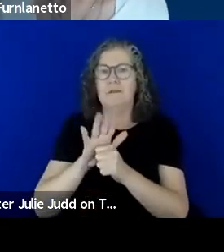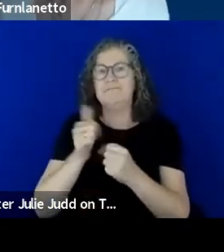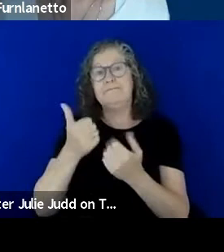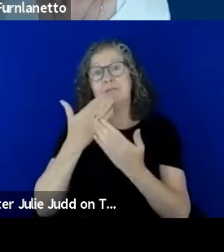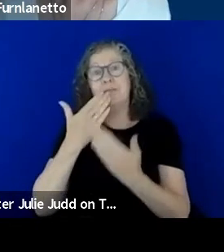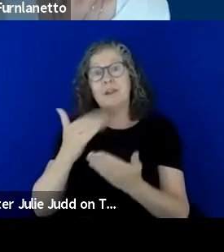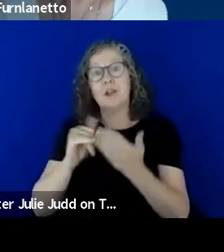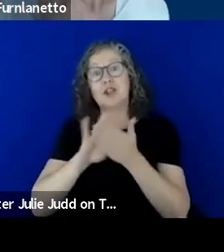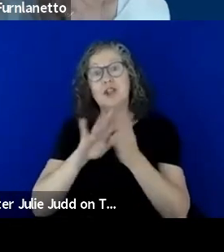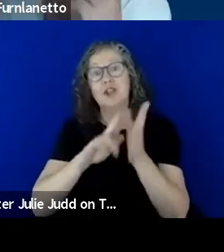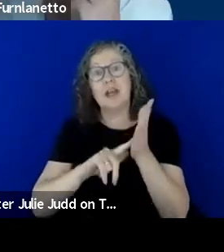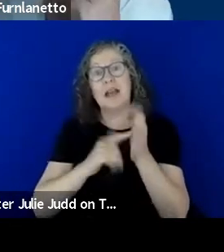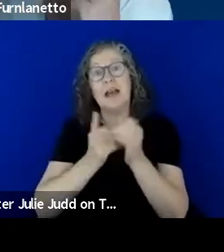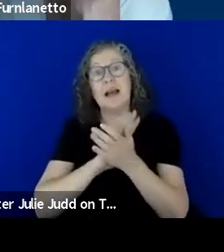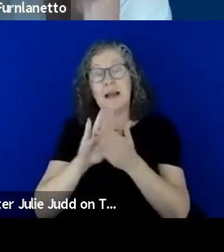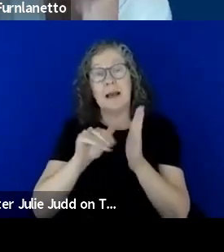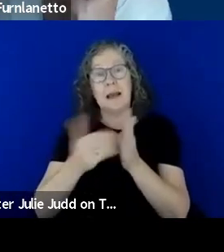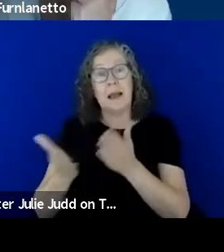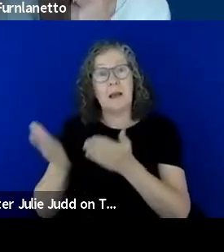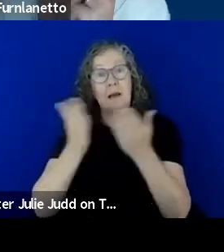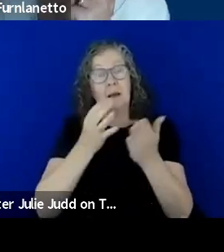Maurice, if I could come to you and